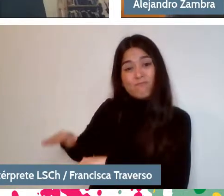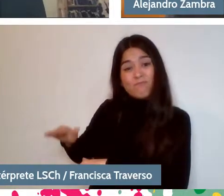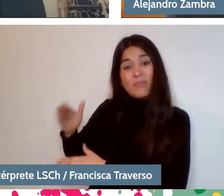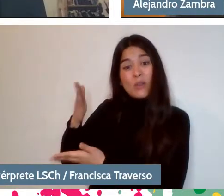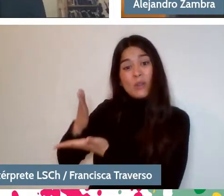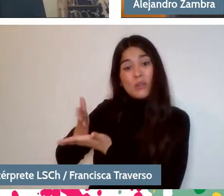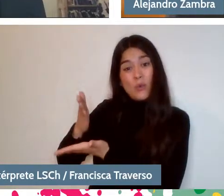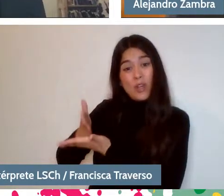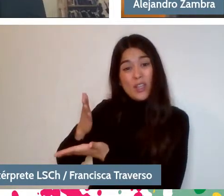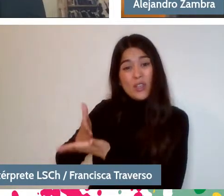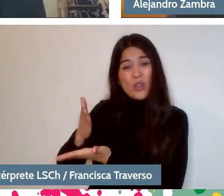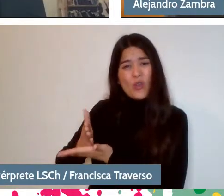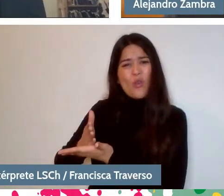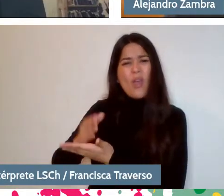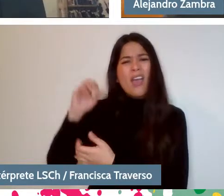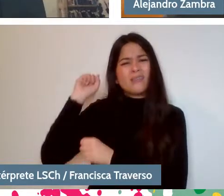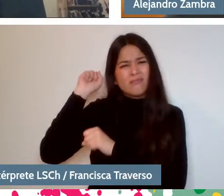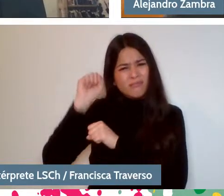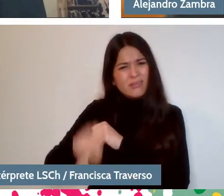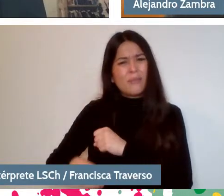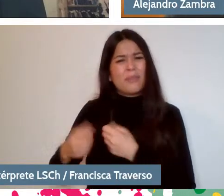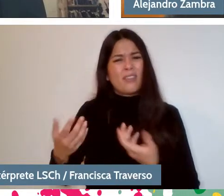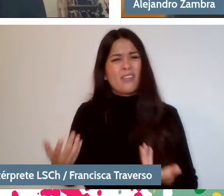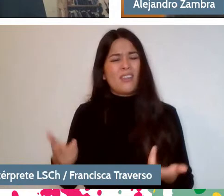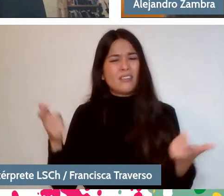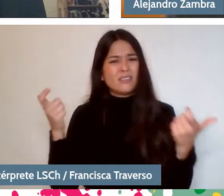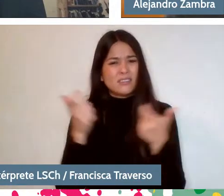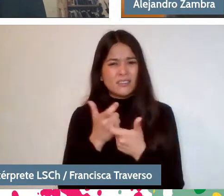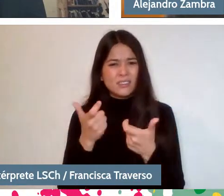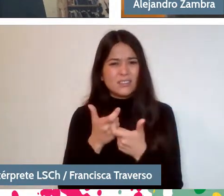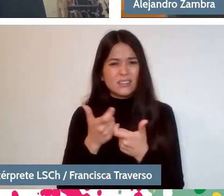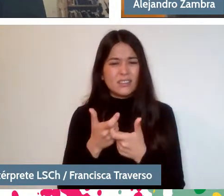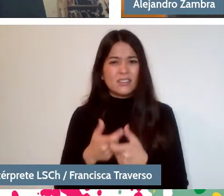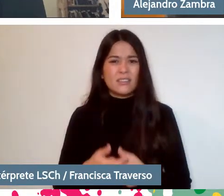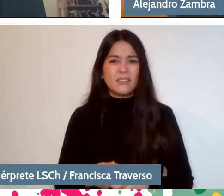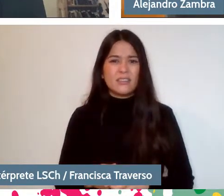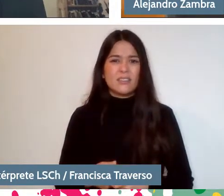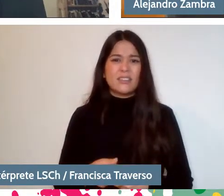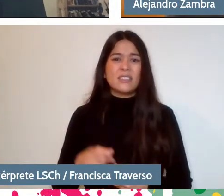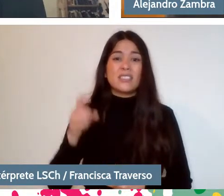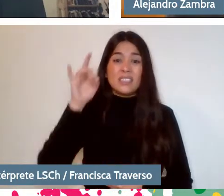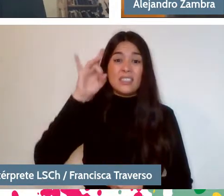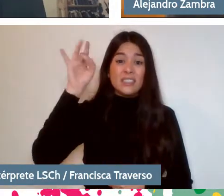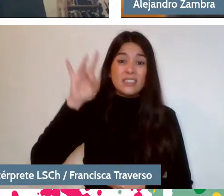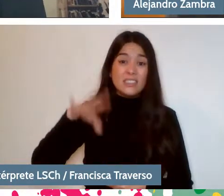because if you know enough to tell jokes: